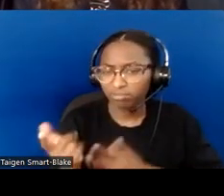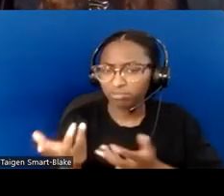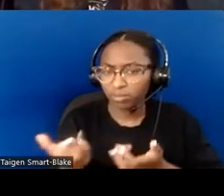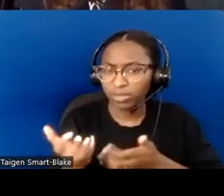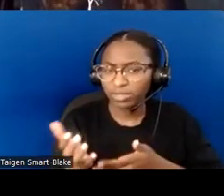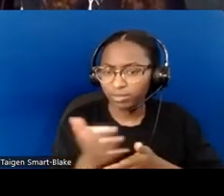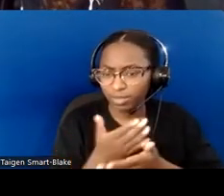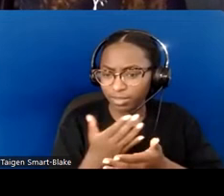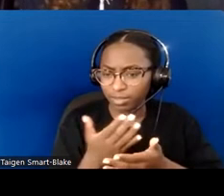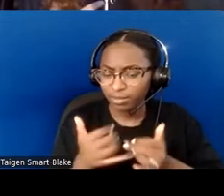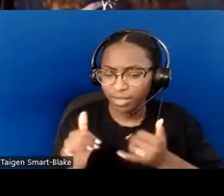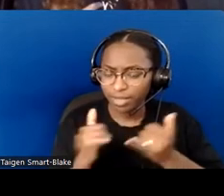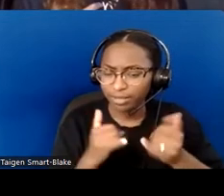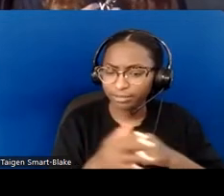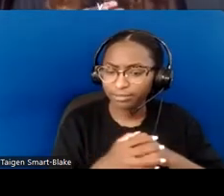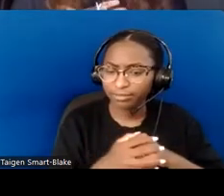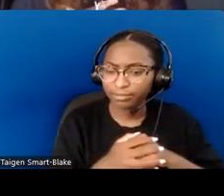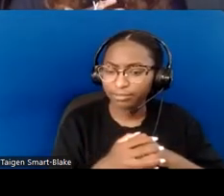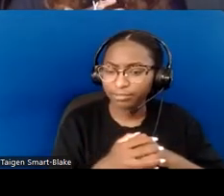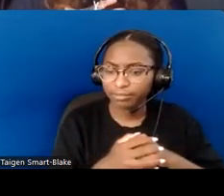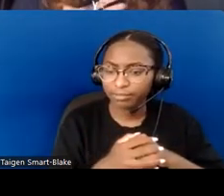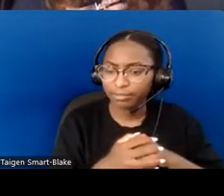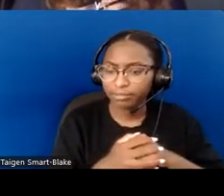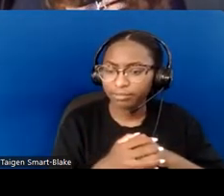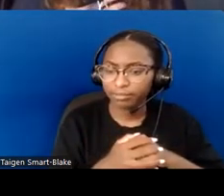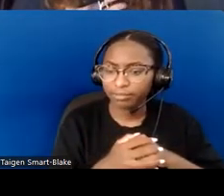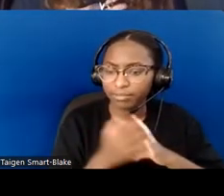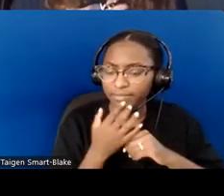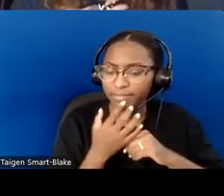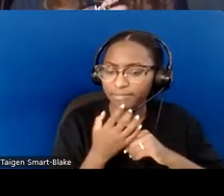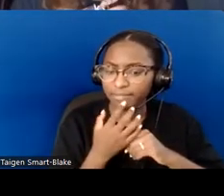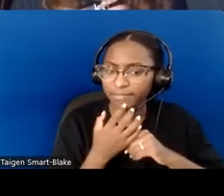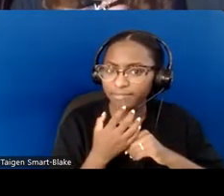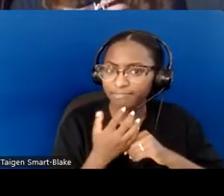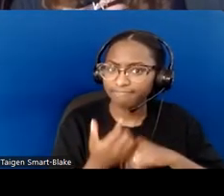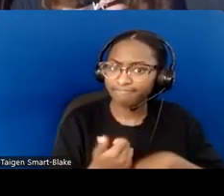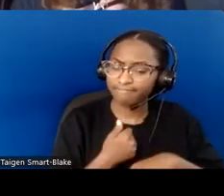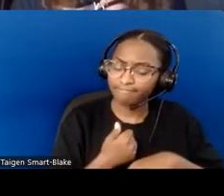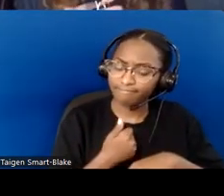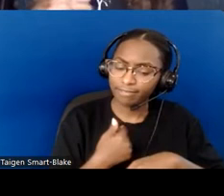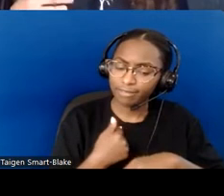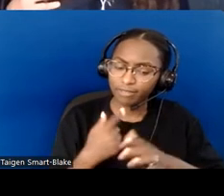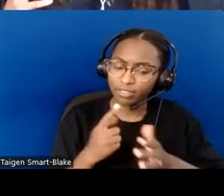I had to check my own desire for control and schedule,